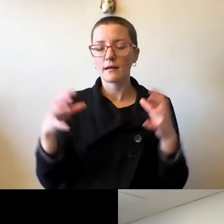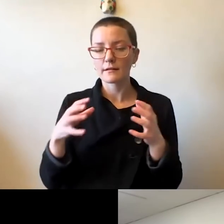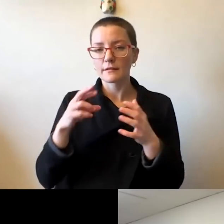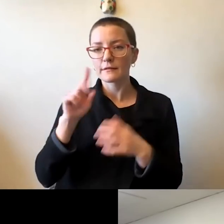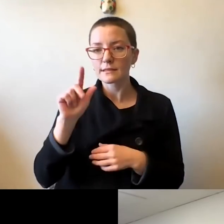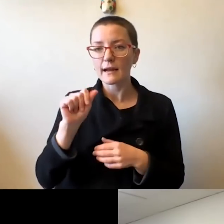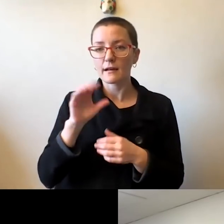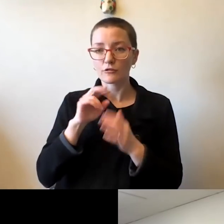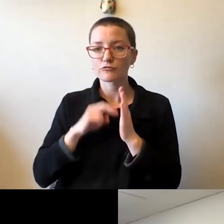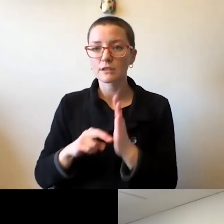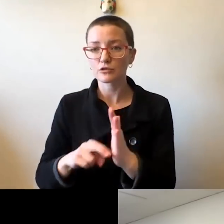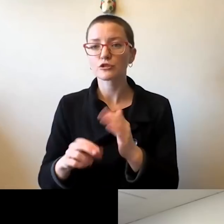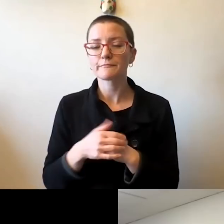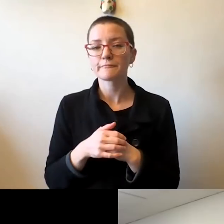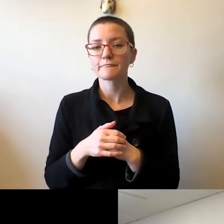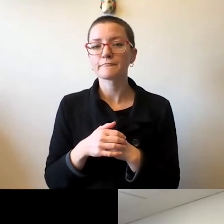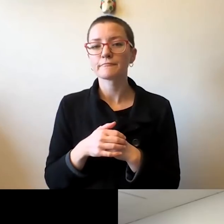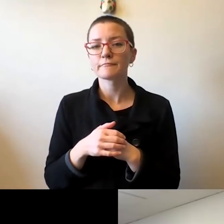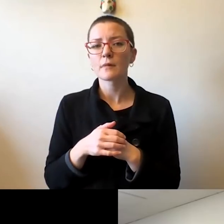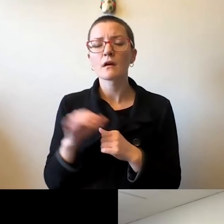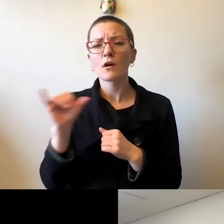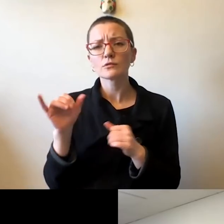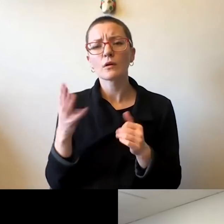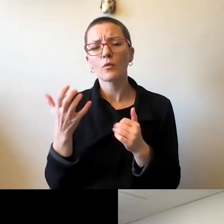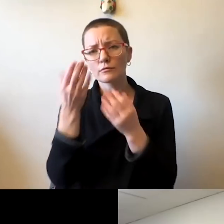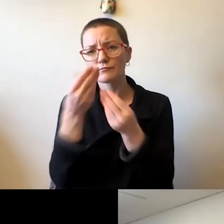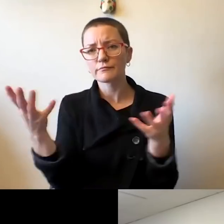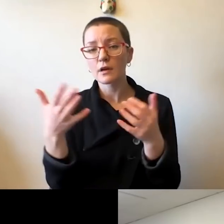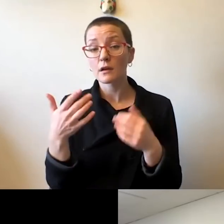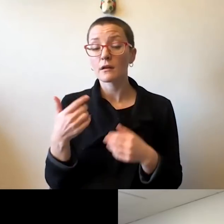It is also important to note that we've learned a lot from our own experiences.